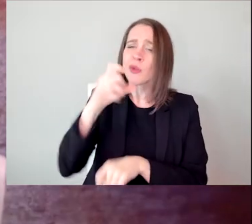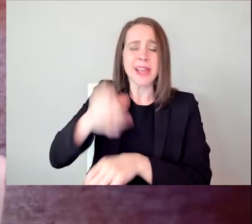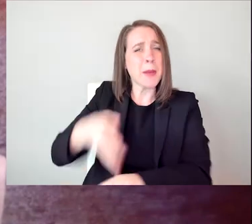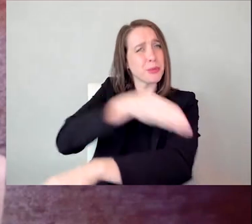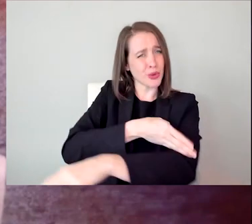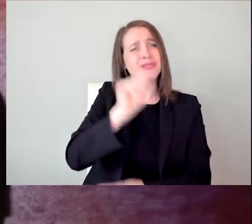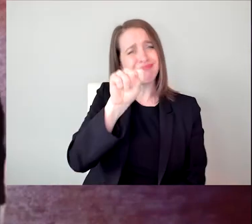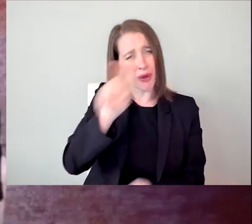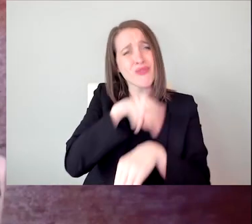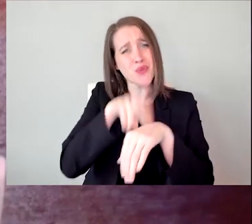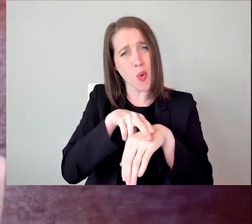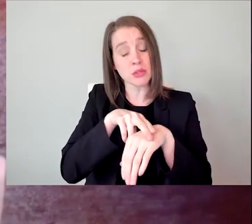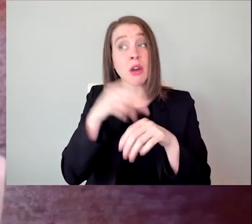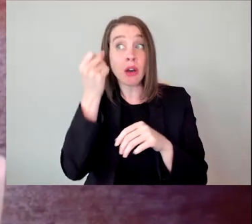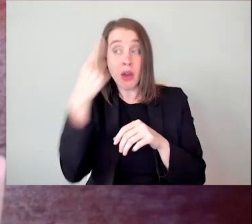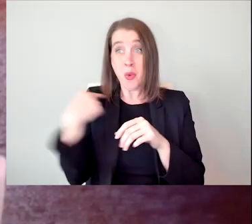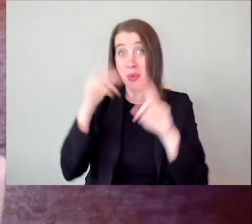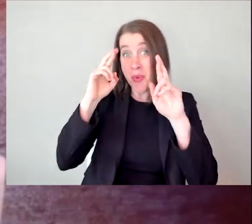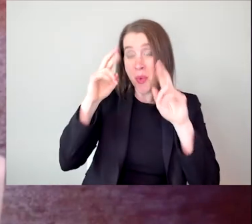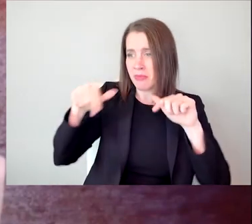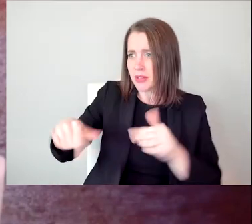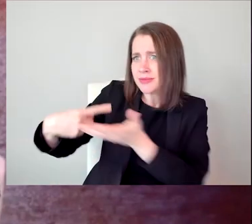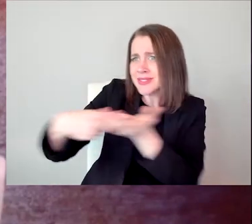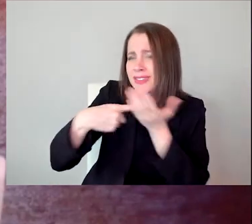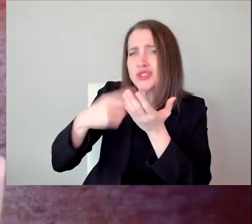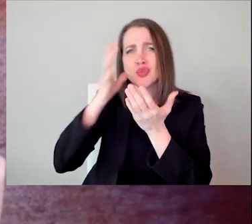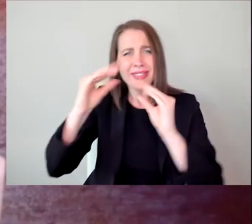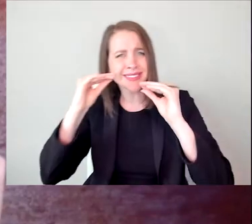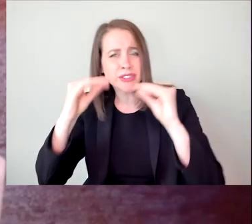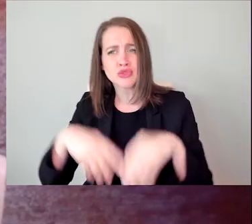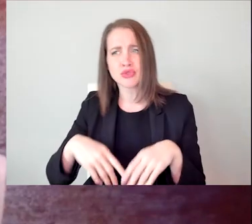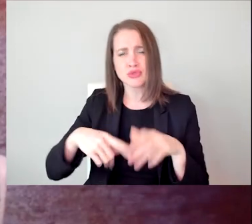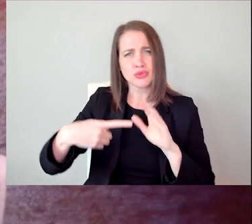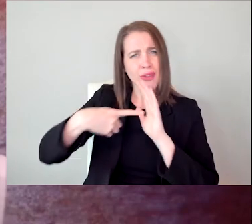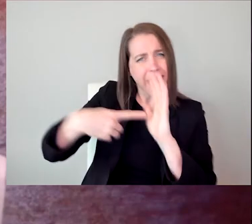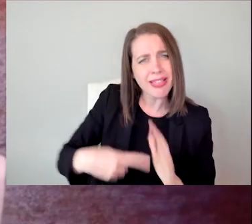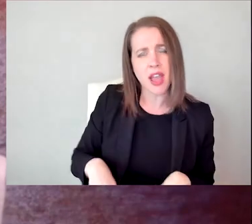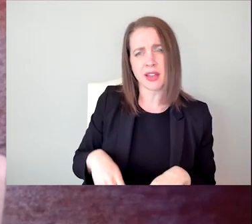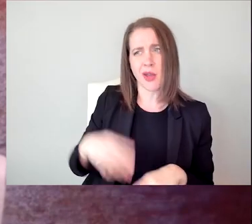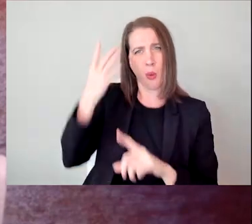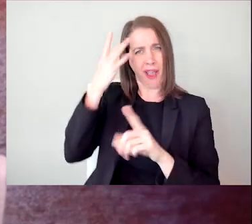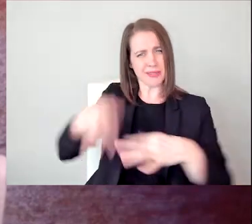But we hope these discussions will help educate and highlight the importance and advantages of hiring people